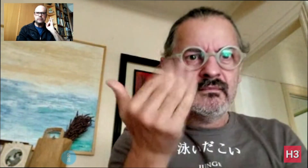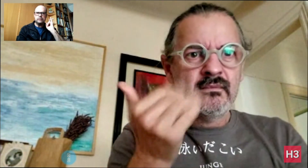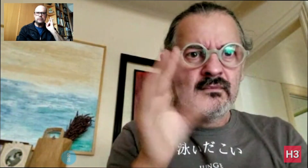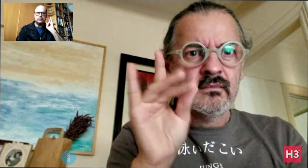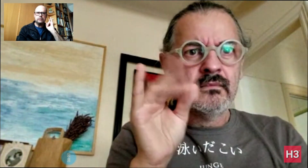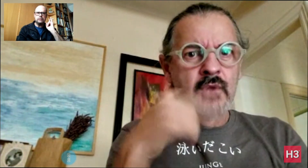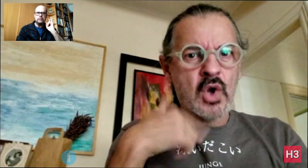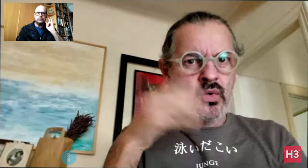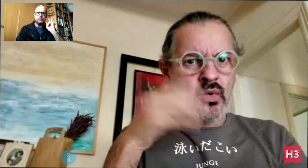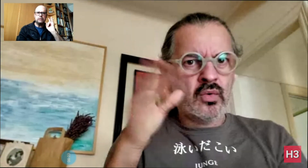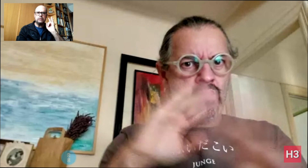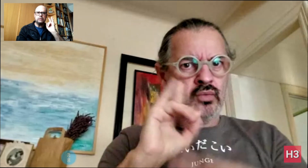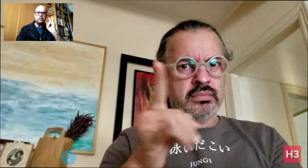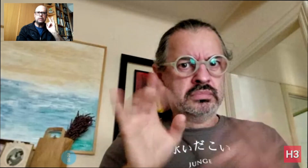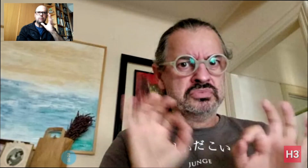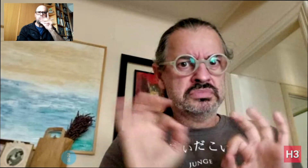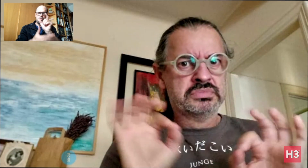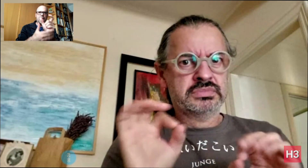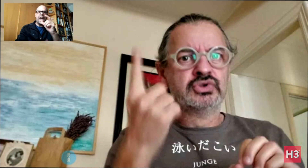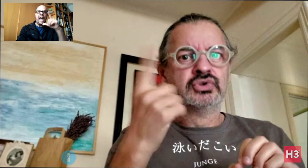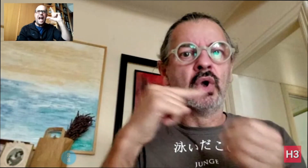Erm, no I didn't.